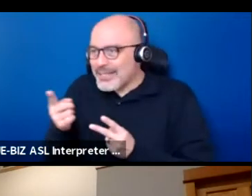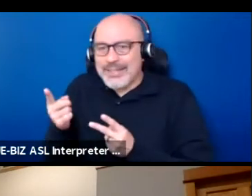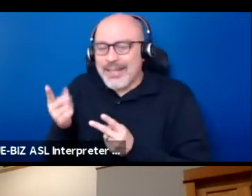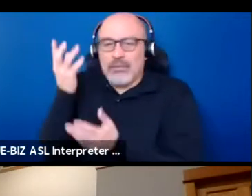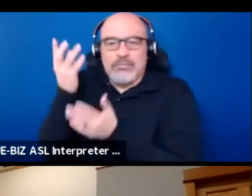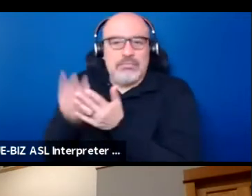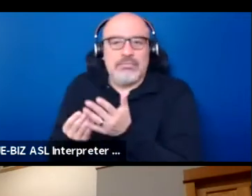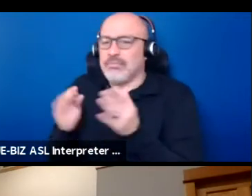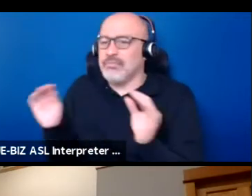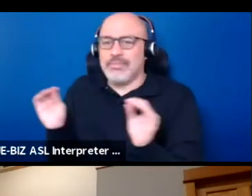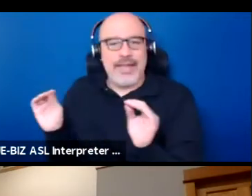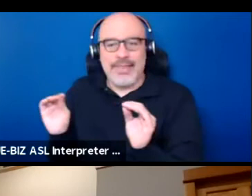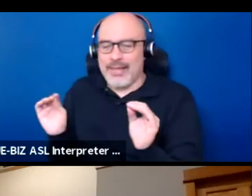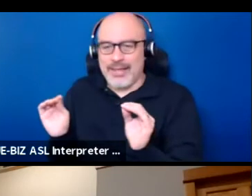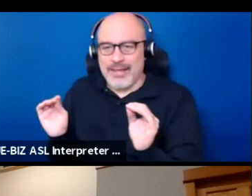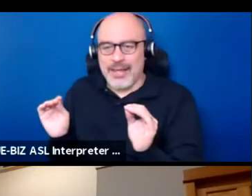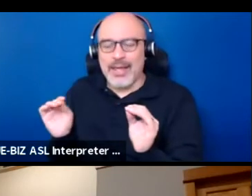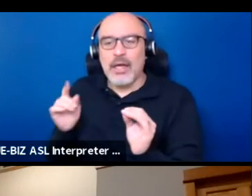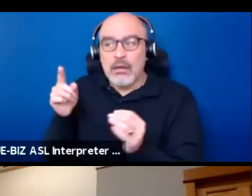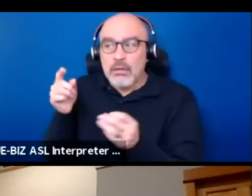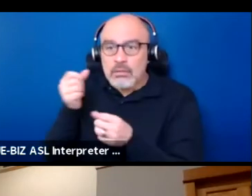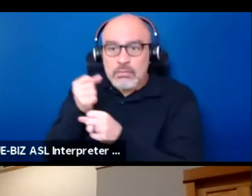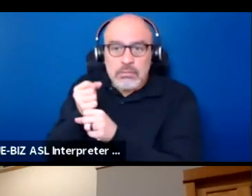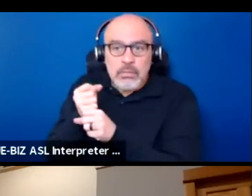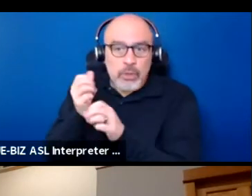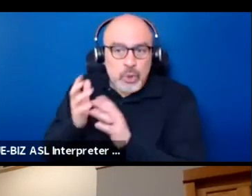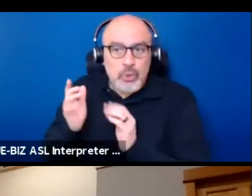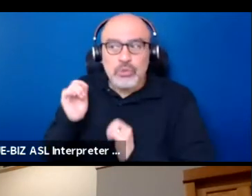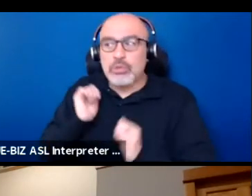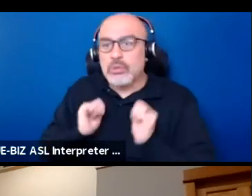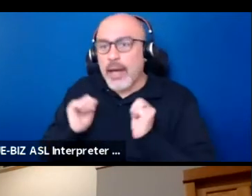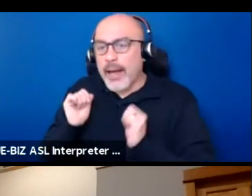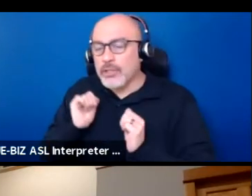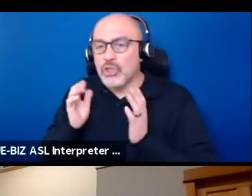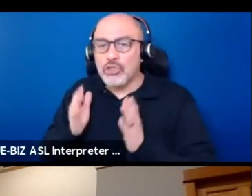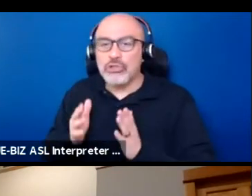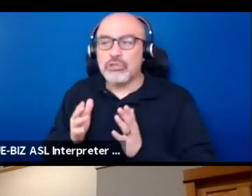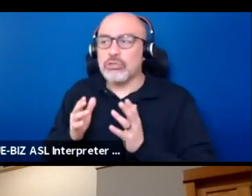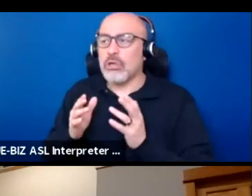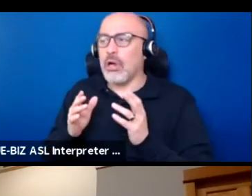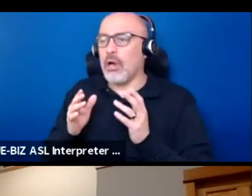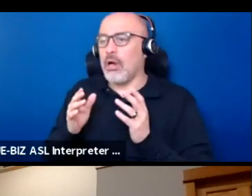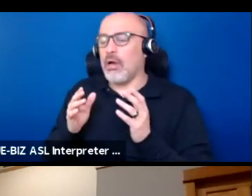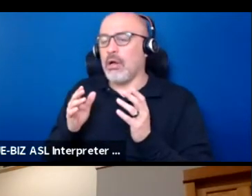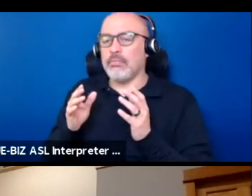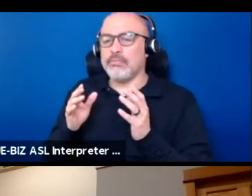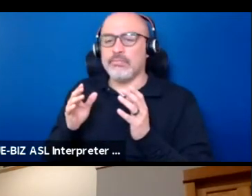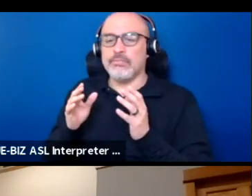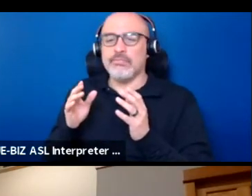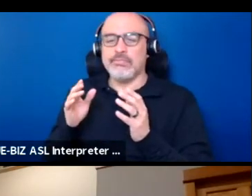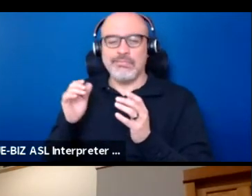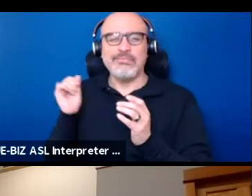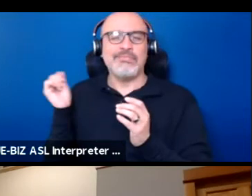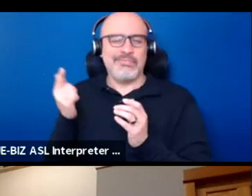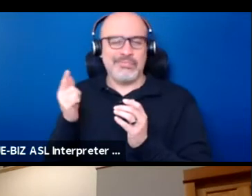and you get producers and actors and all the people that are working on a play,